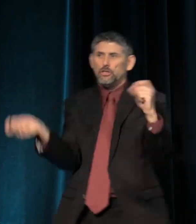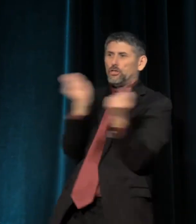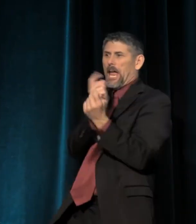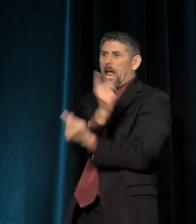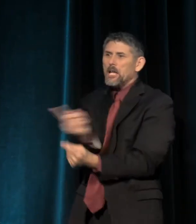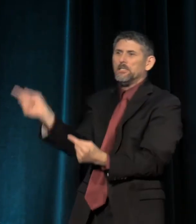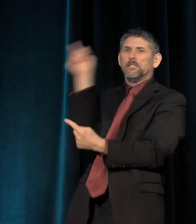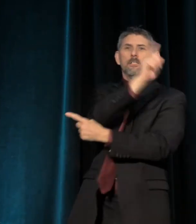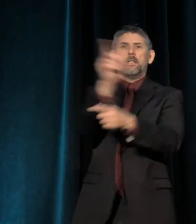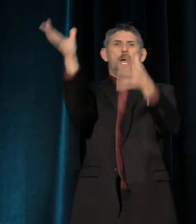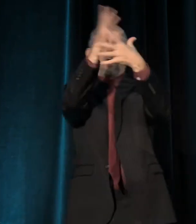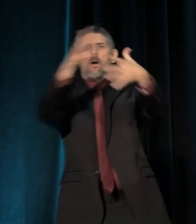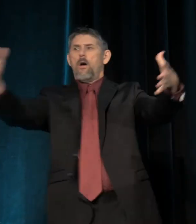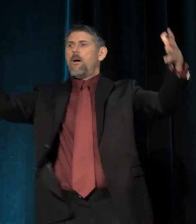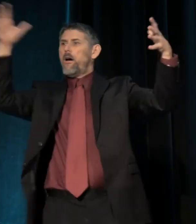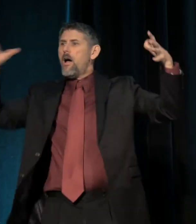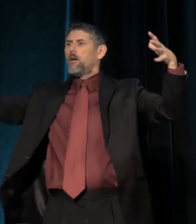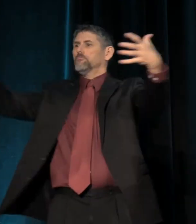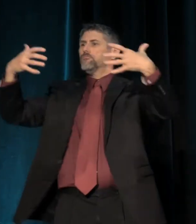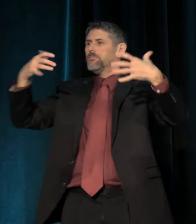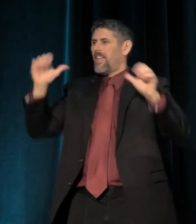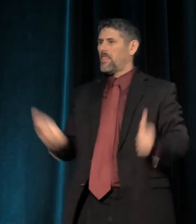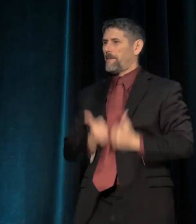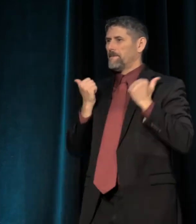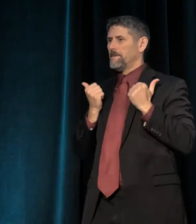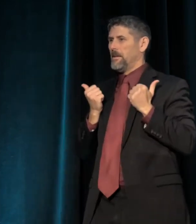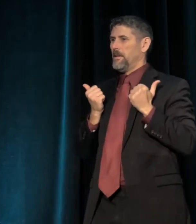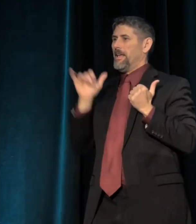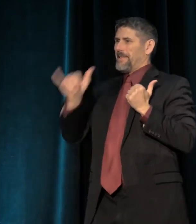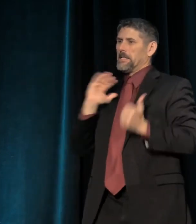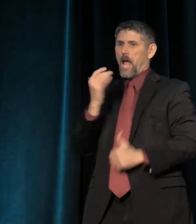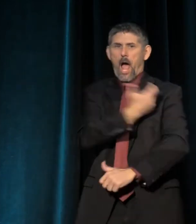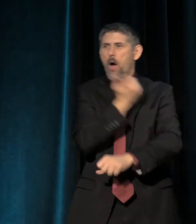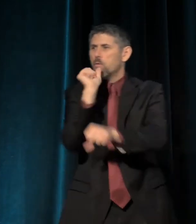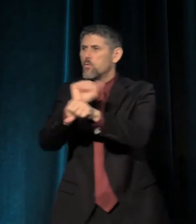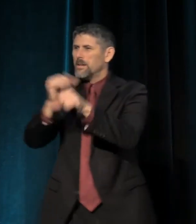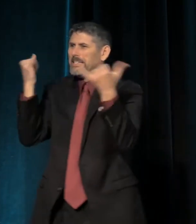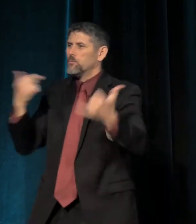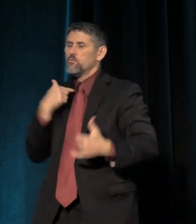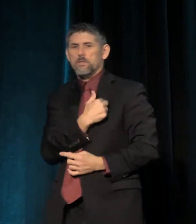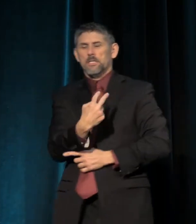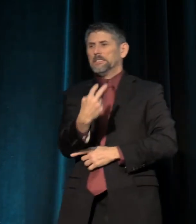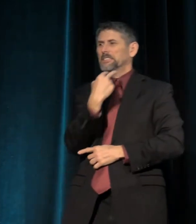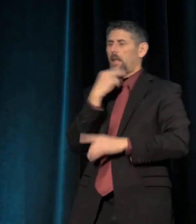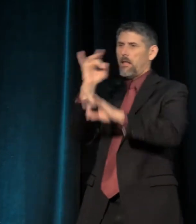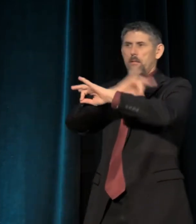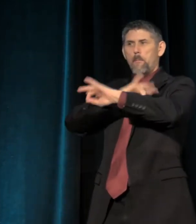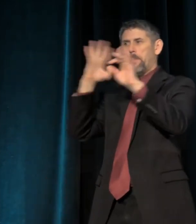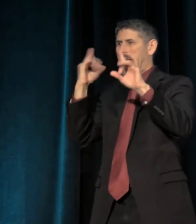This is the work of our time. Right now we're caught in a bad circle,